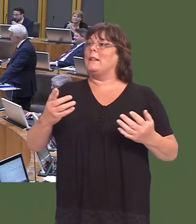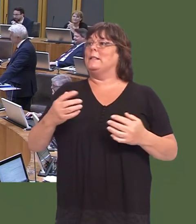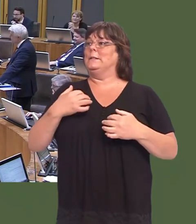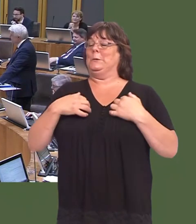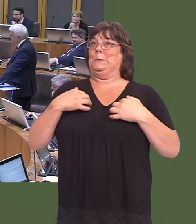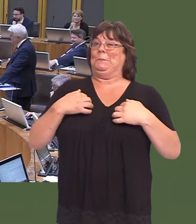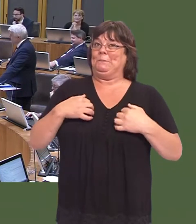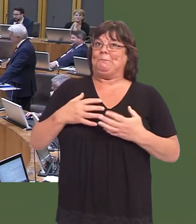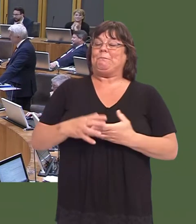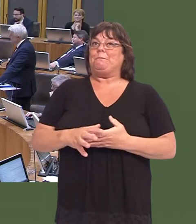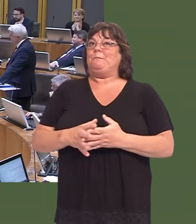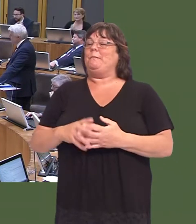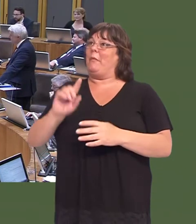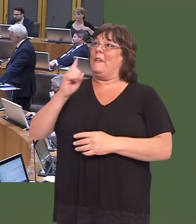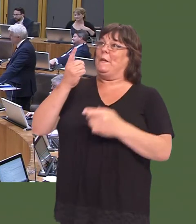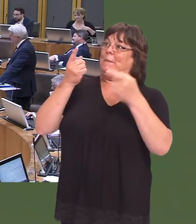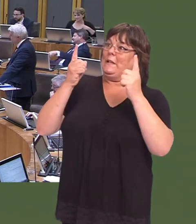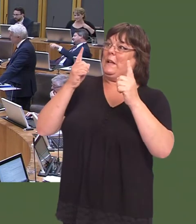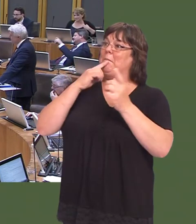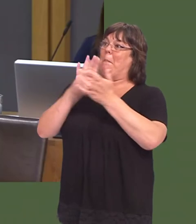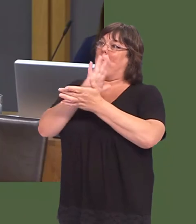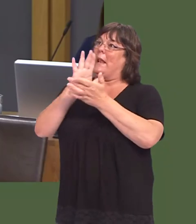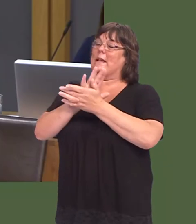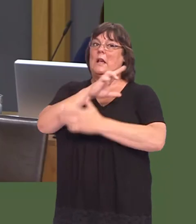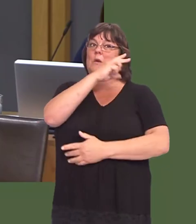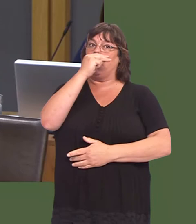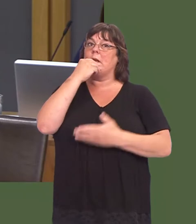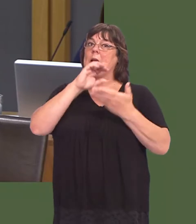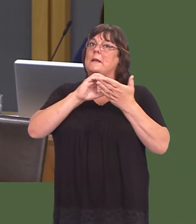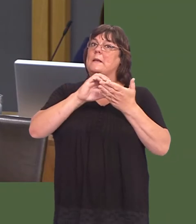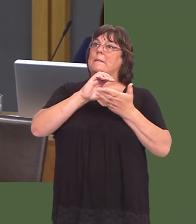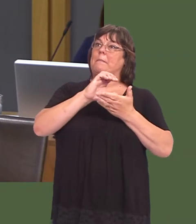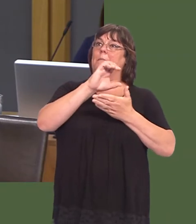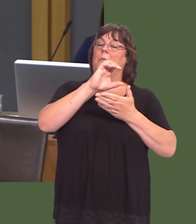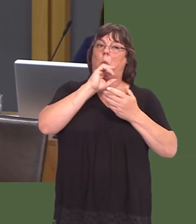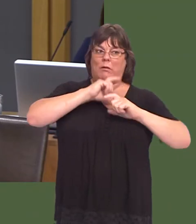Is the First Minister also very pleased that Swansea are spending yet another season in the Premiership?